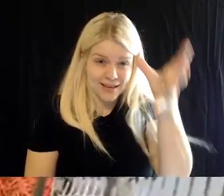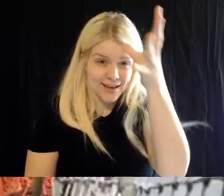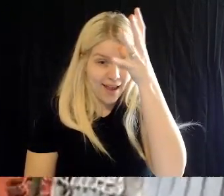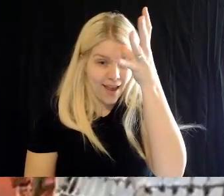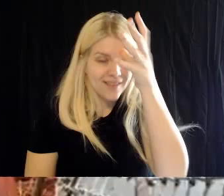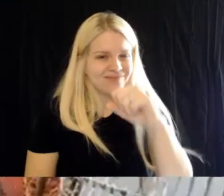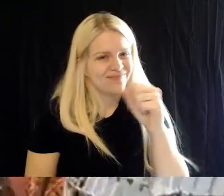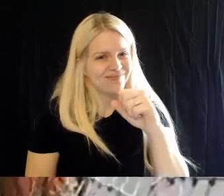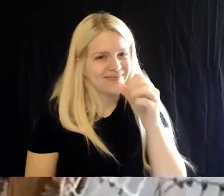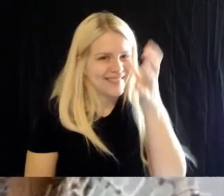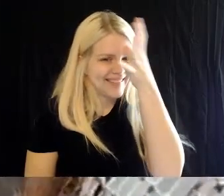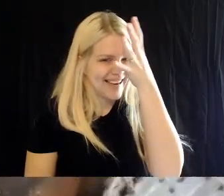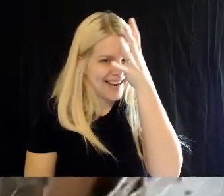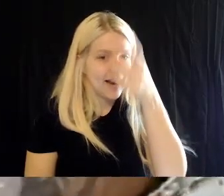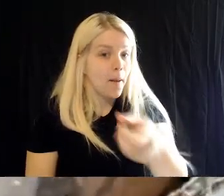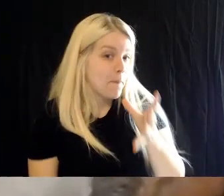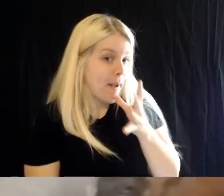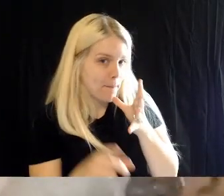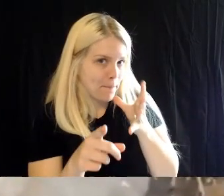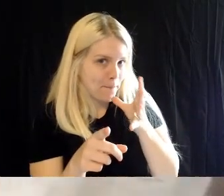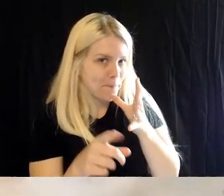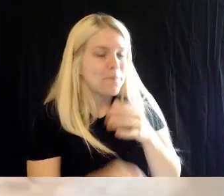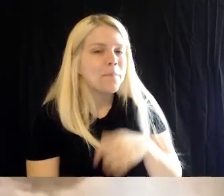Britt: Yes. That's the father. Brad: This is mom right here below me.